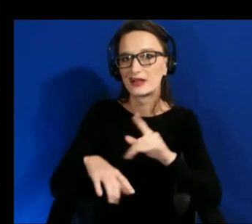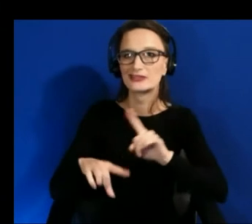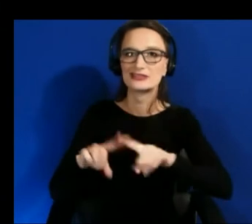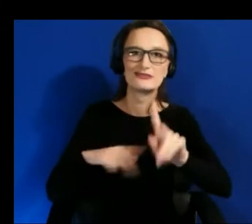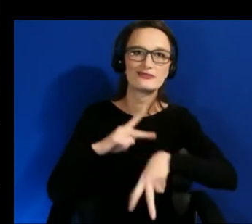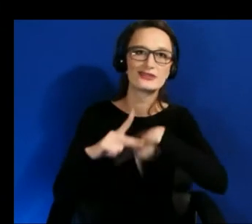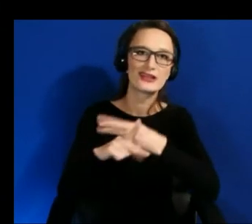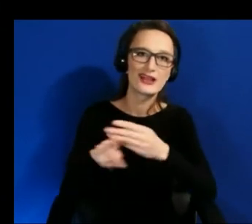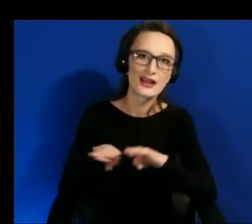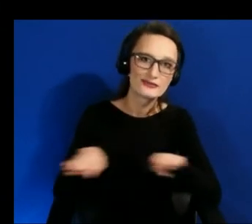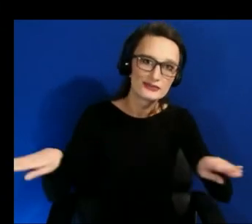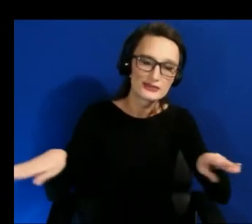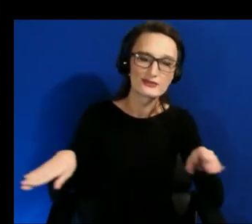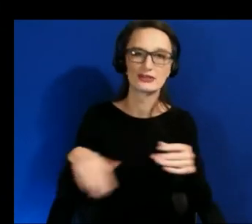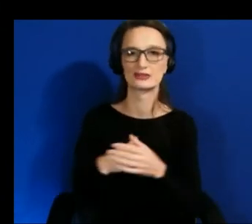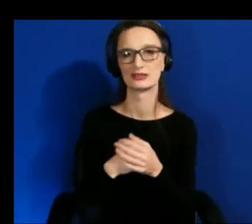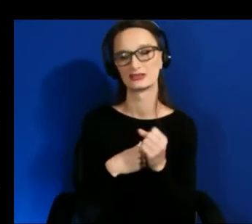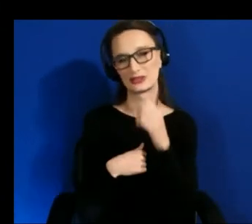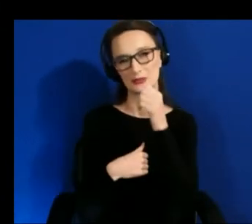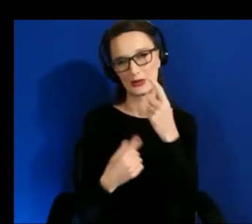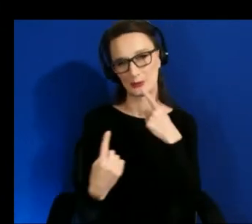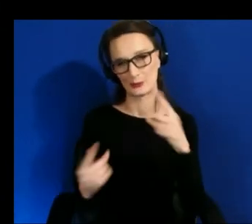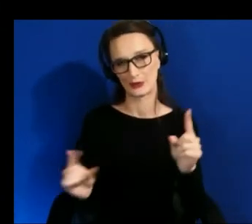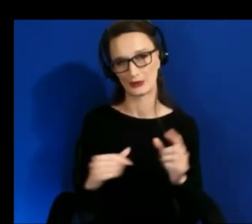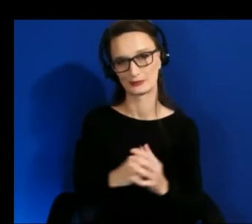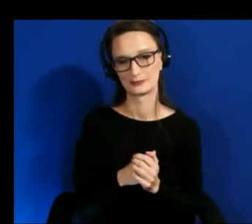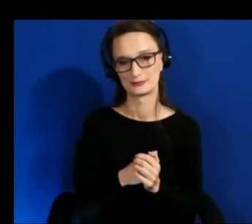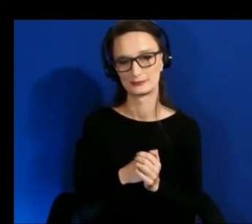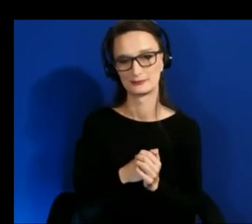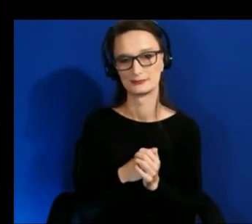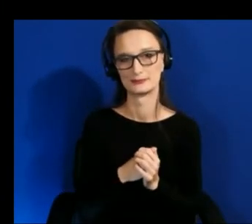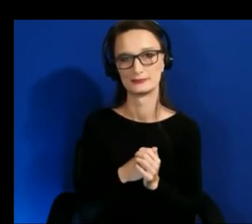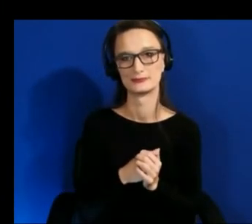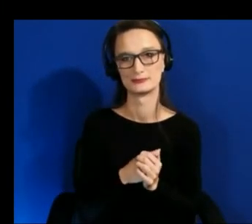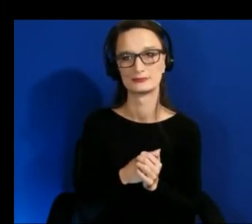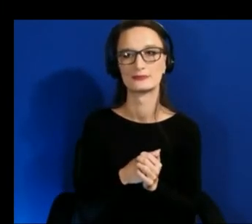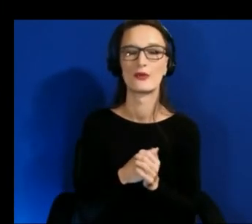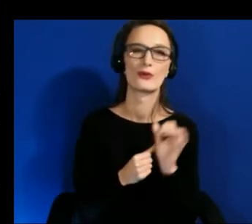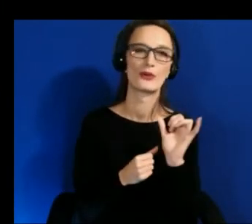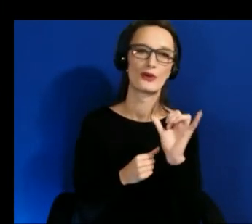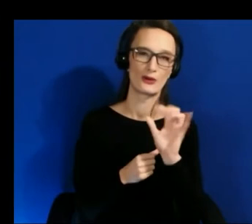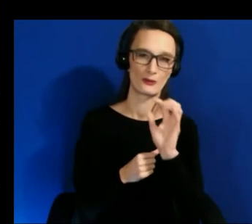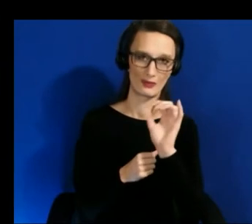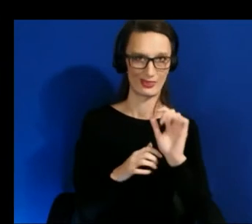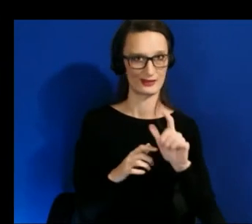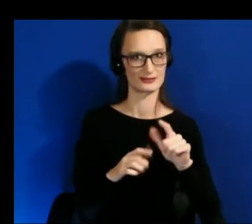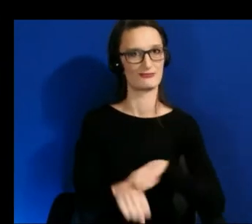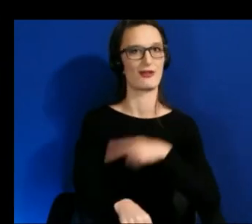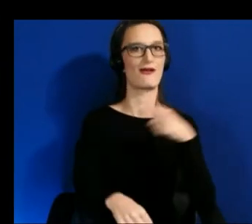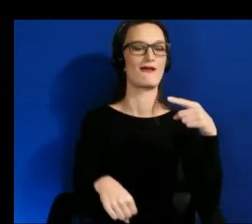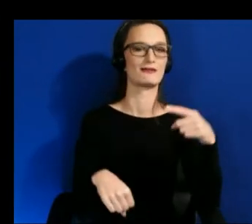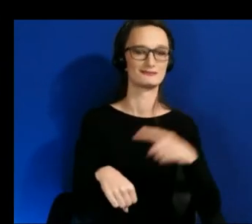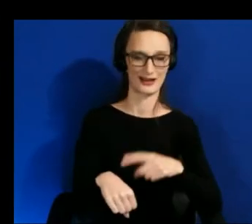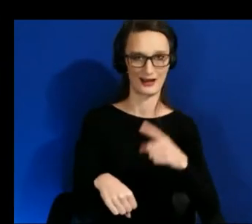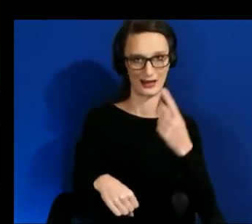depth at this time yeah yeah i'm sure it would be a very long time until uh we'd be able to